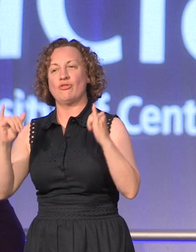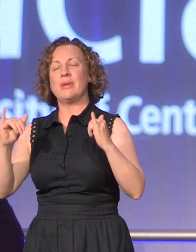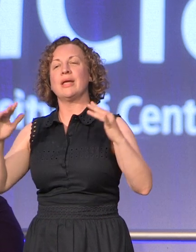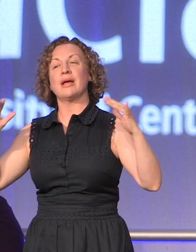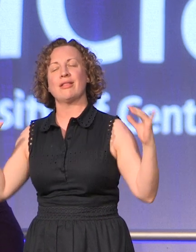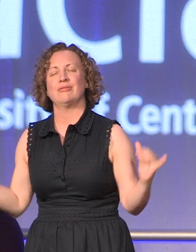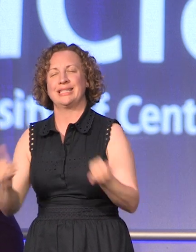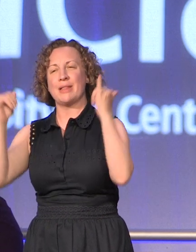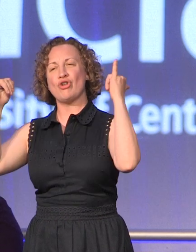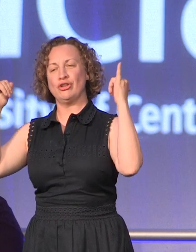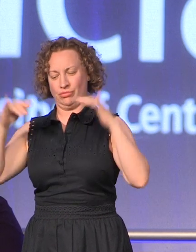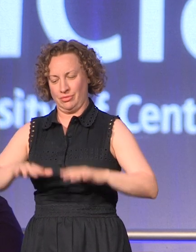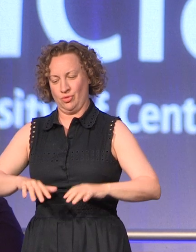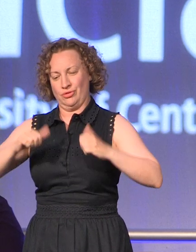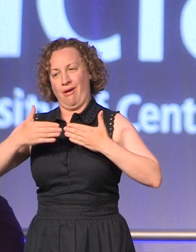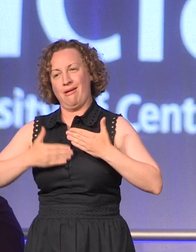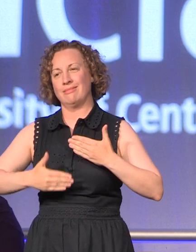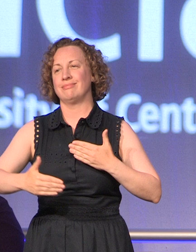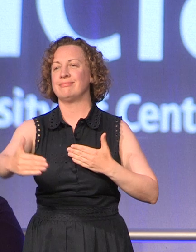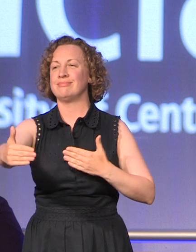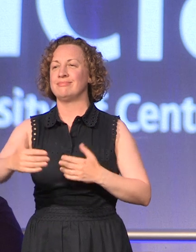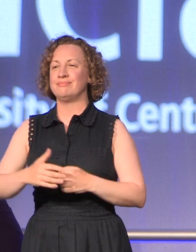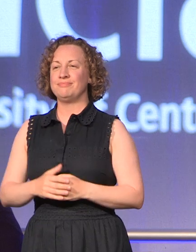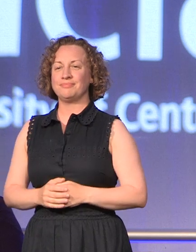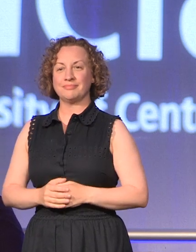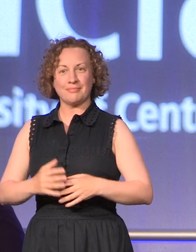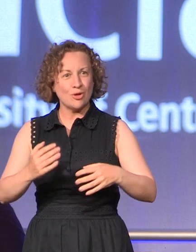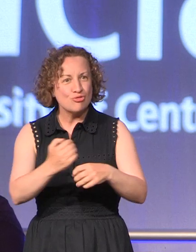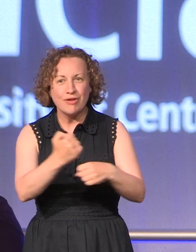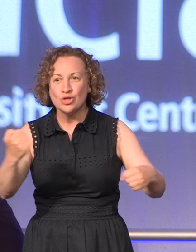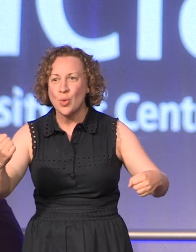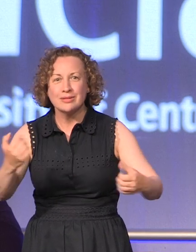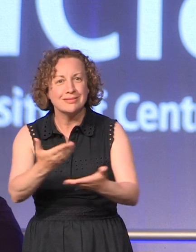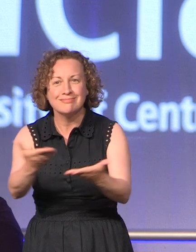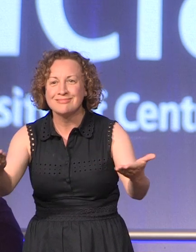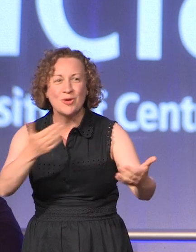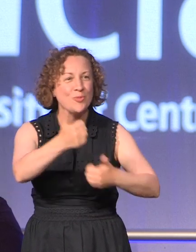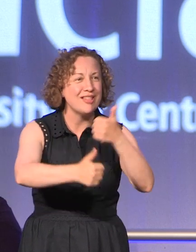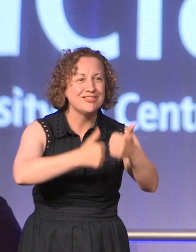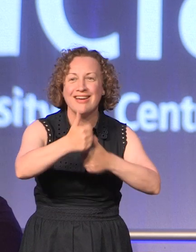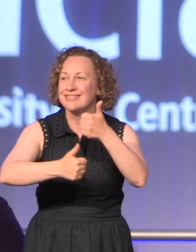begin for all of you here today. Graduands well done you have done it and